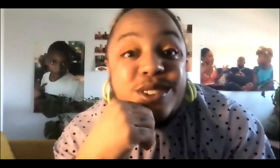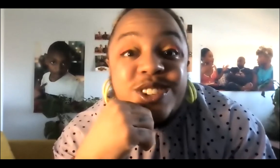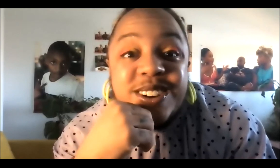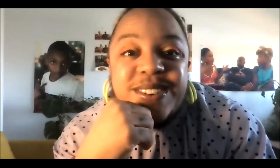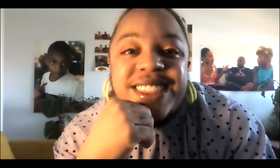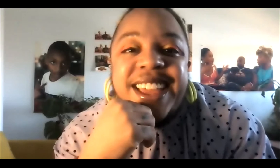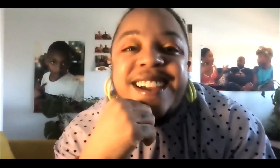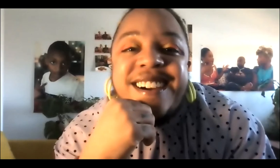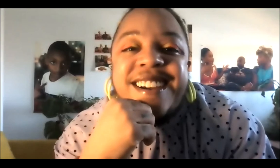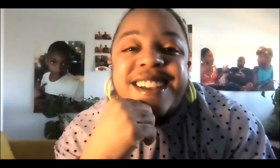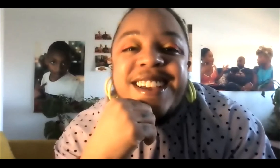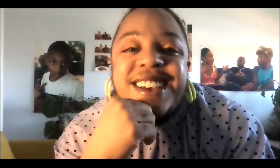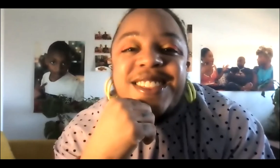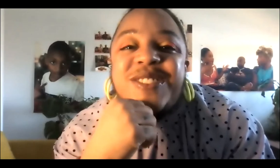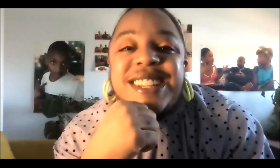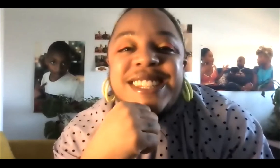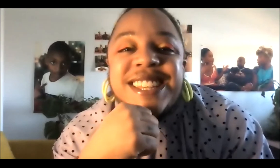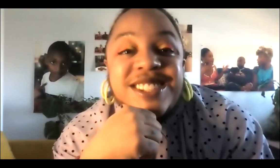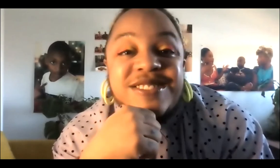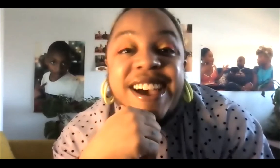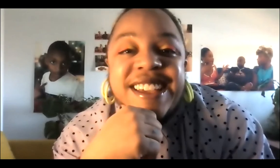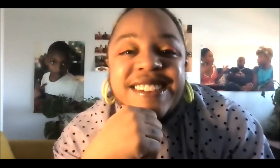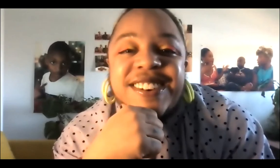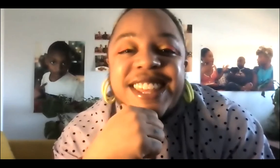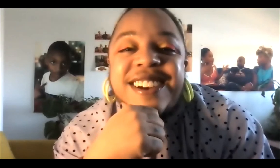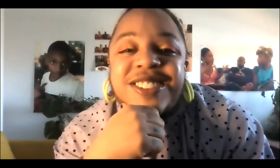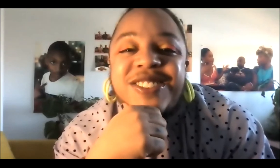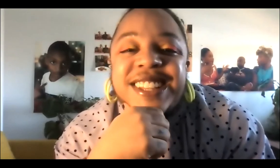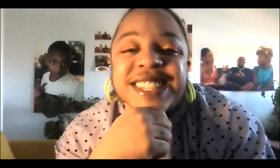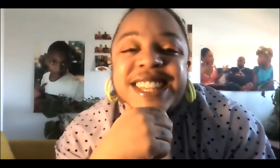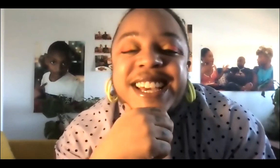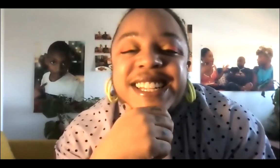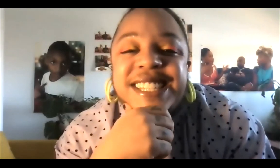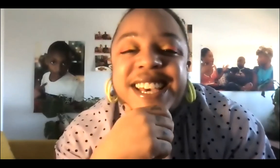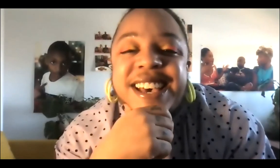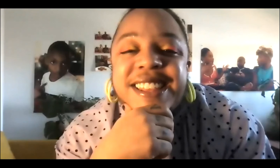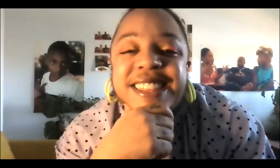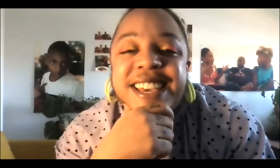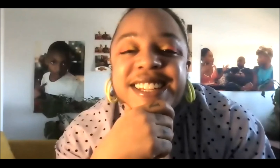future, where they are the ones that survive, where they are the ones that